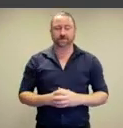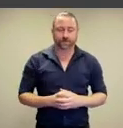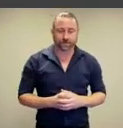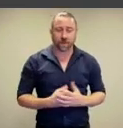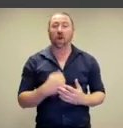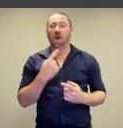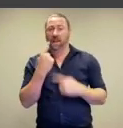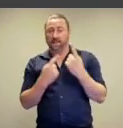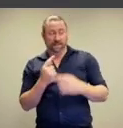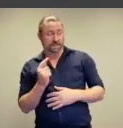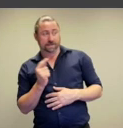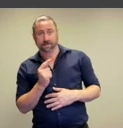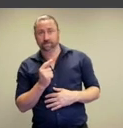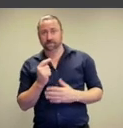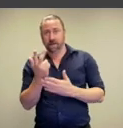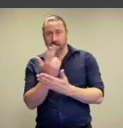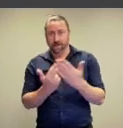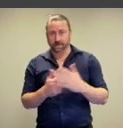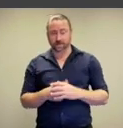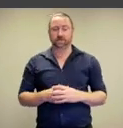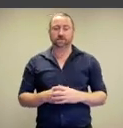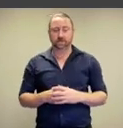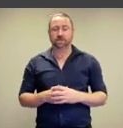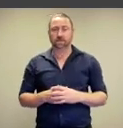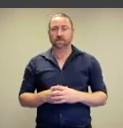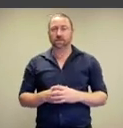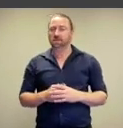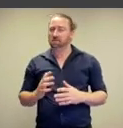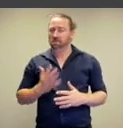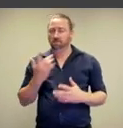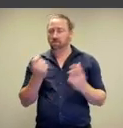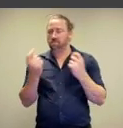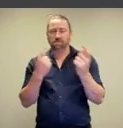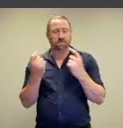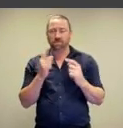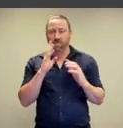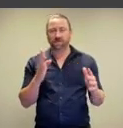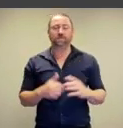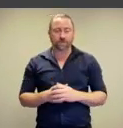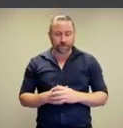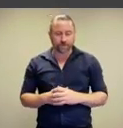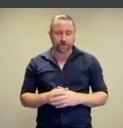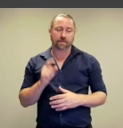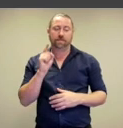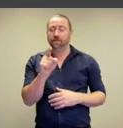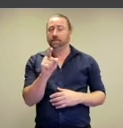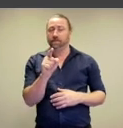moment to answer that question while I tell you about this work.